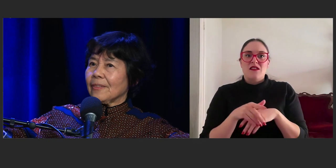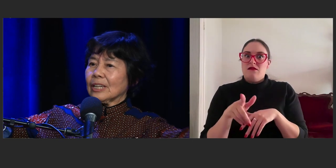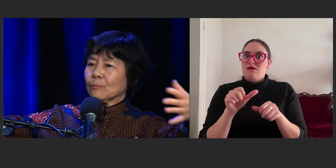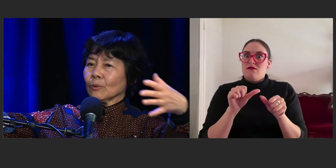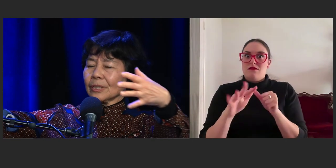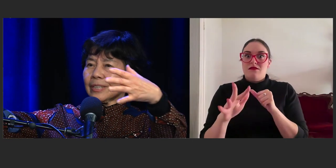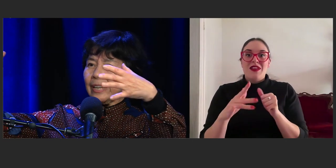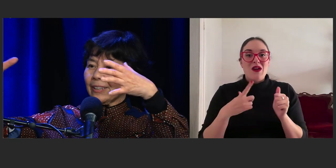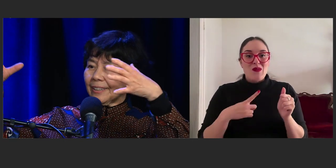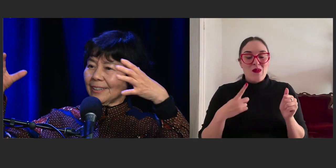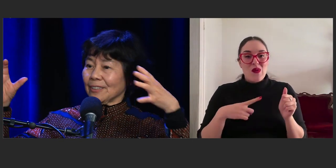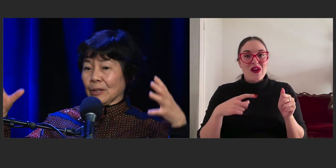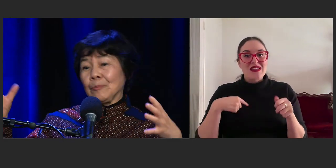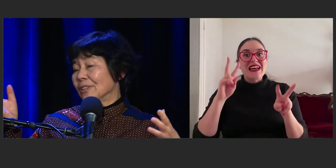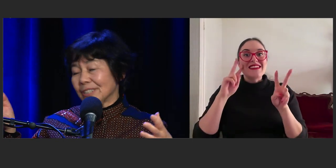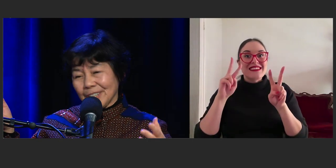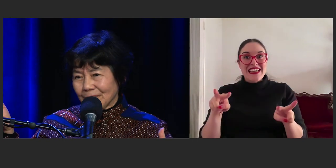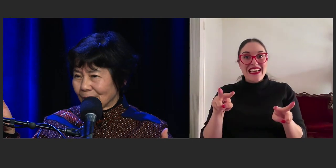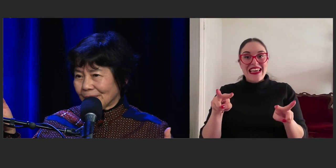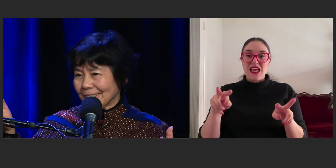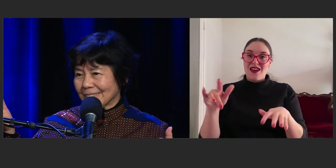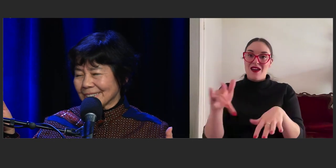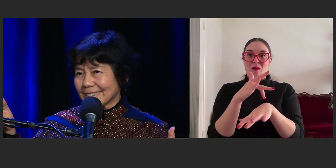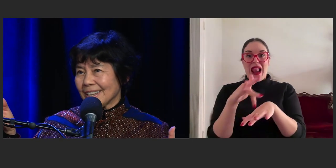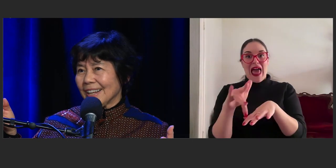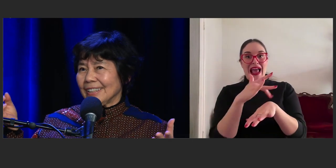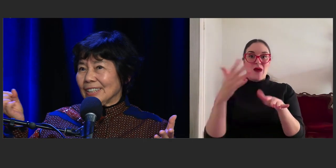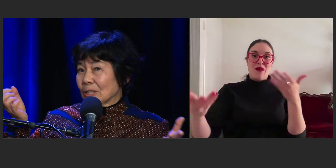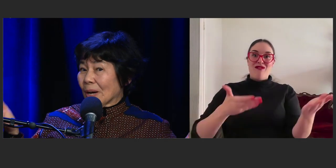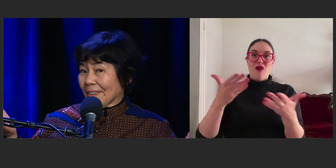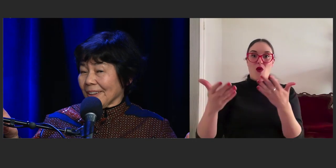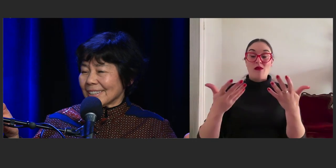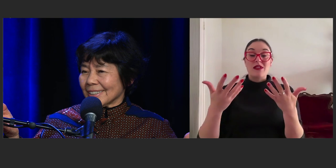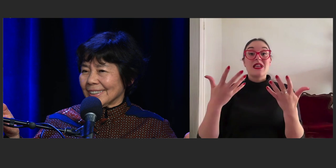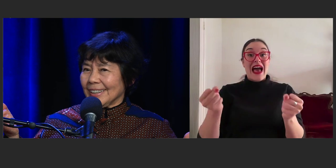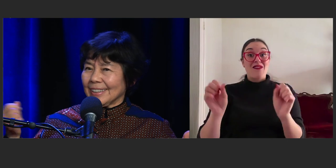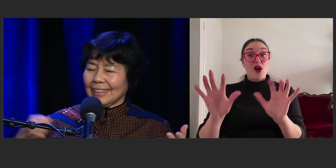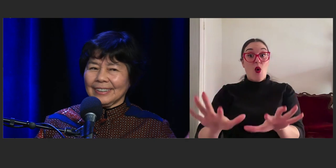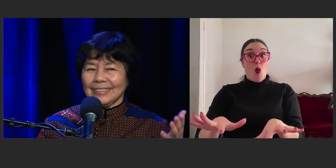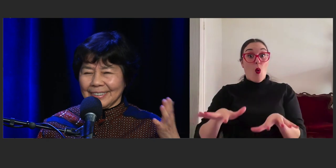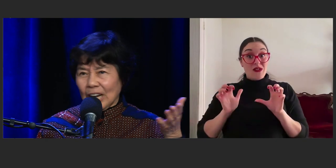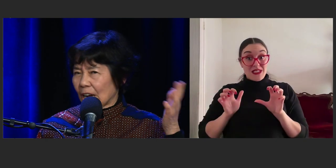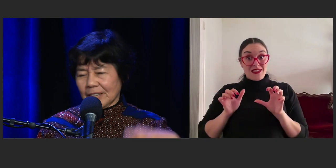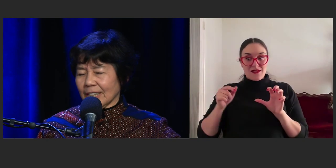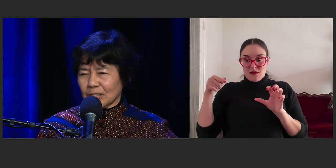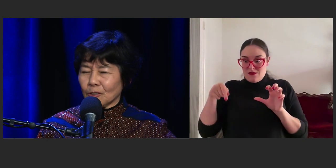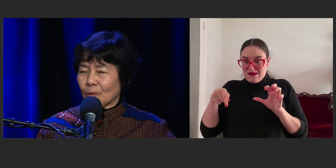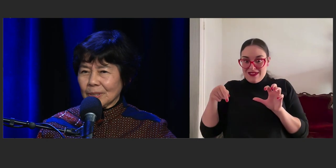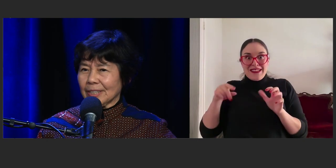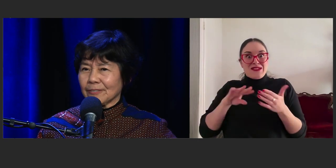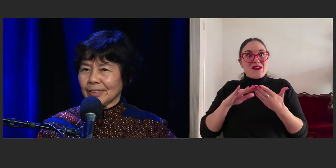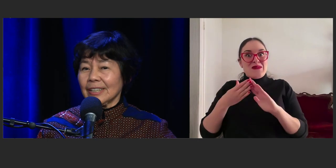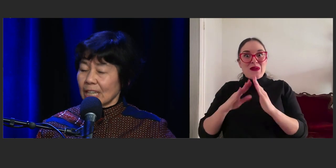then it brought together the community of the audience in the one theater. And I think I score almost every,